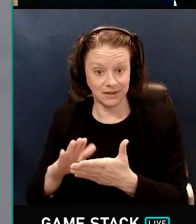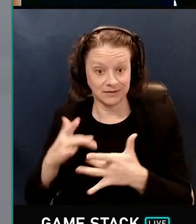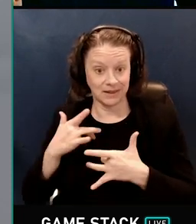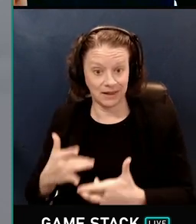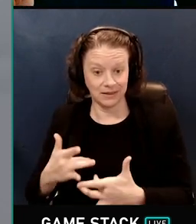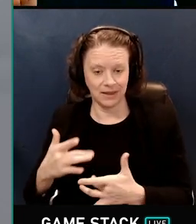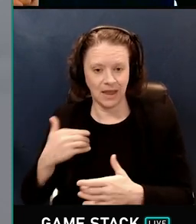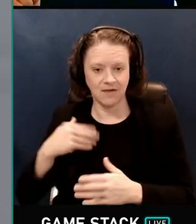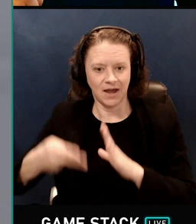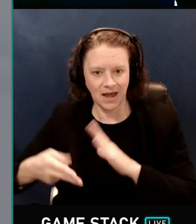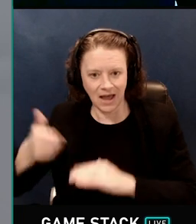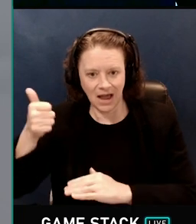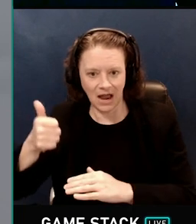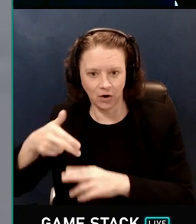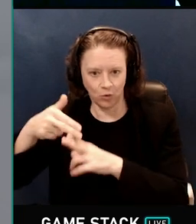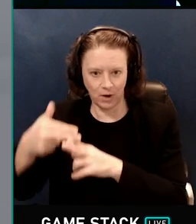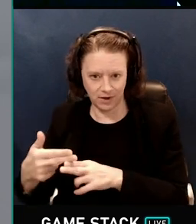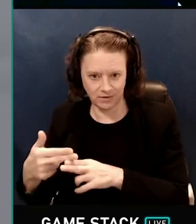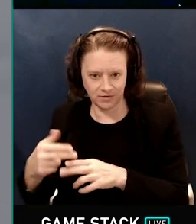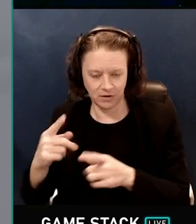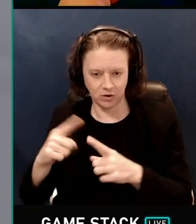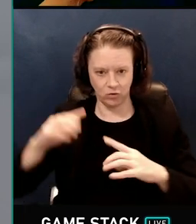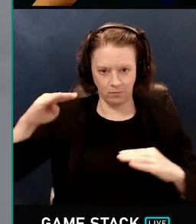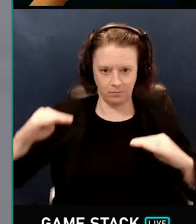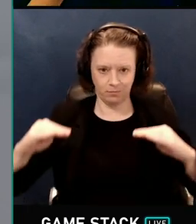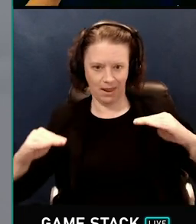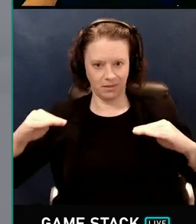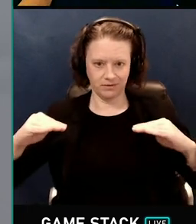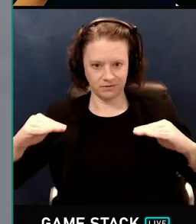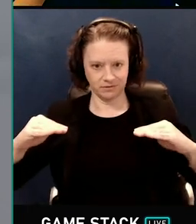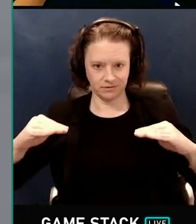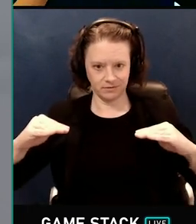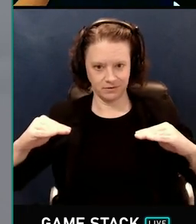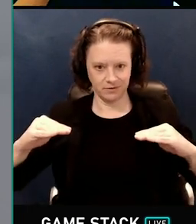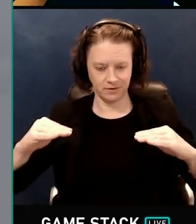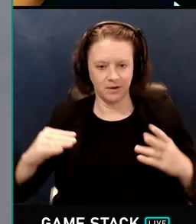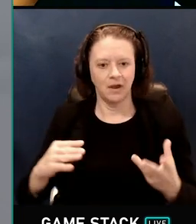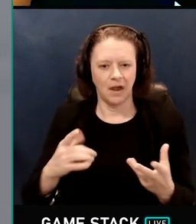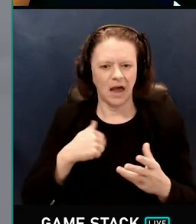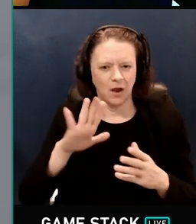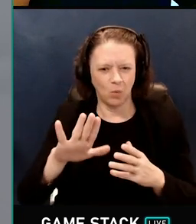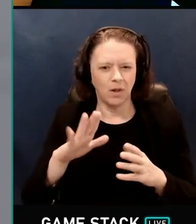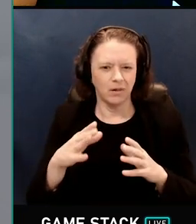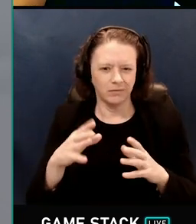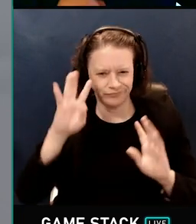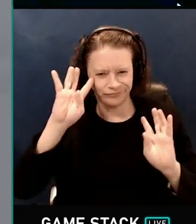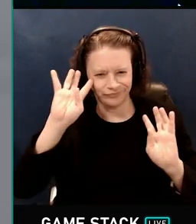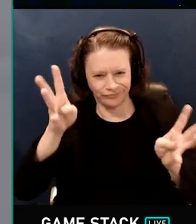have larger weights to compensate, and I will try and illustrate this with a completely contrived example.